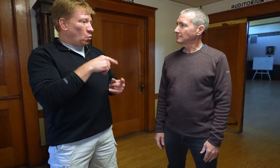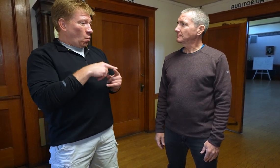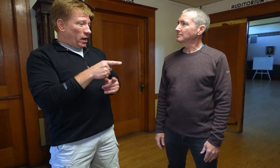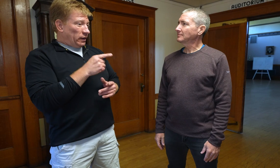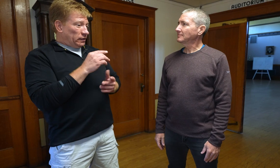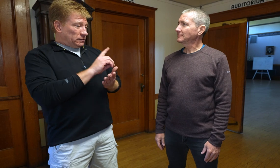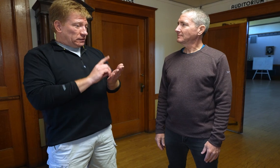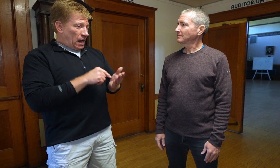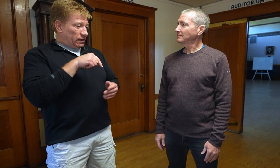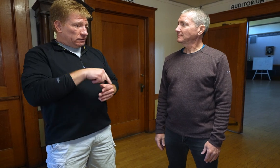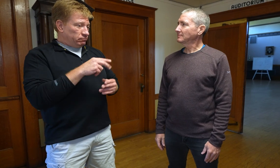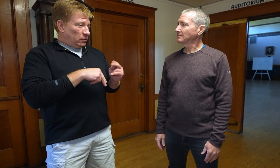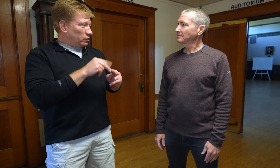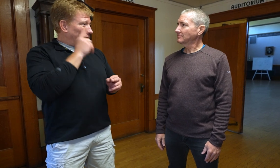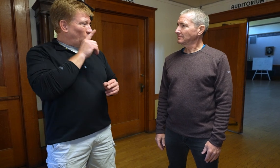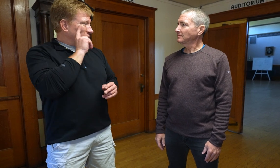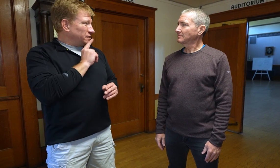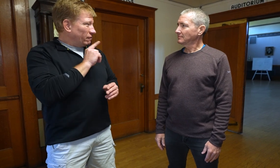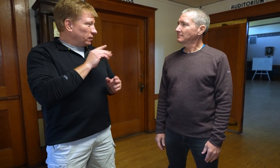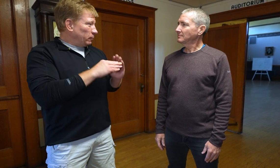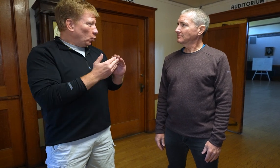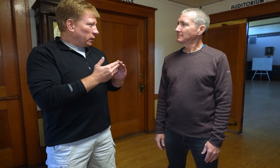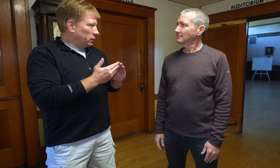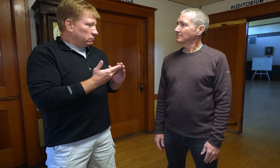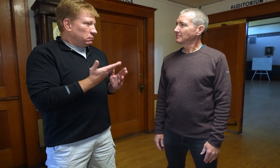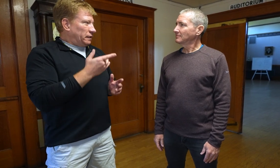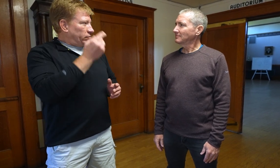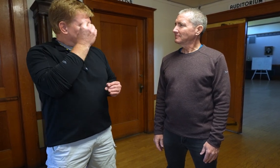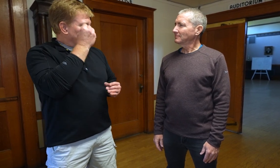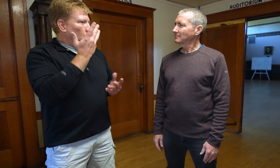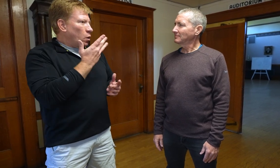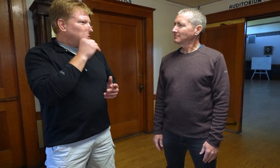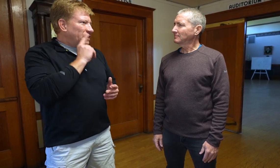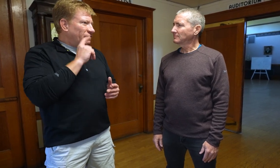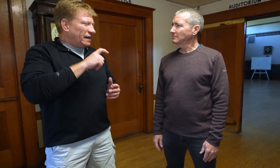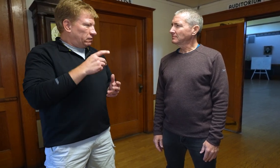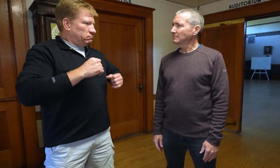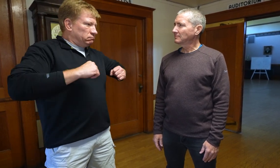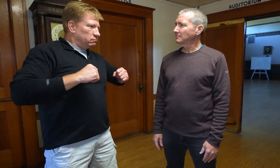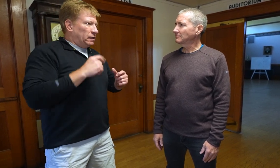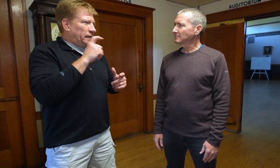so when he was designing this building for the Deaf community, he thought about the needs of Deaf people.